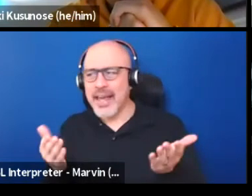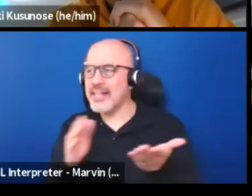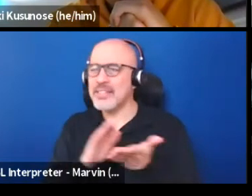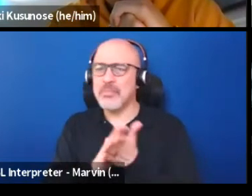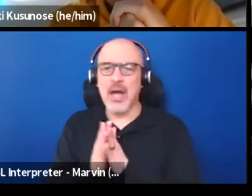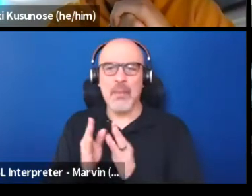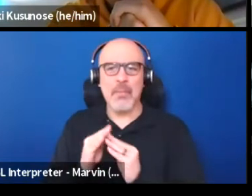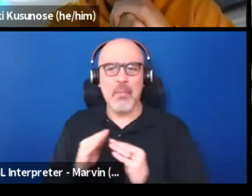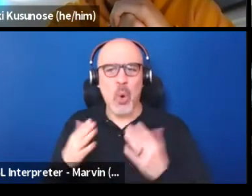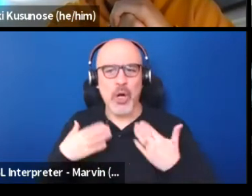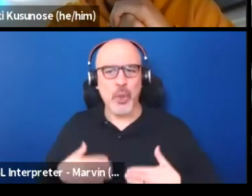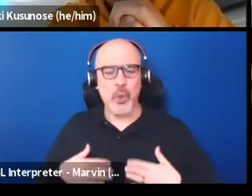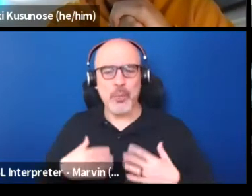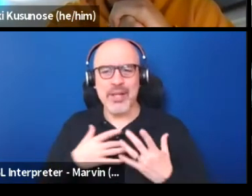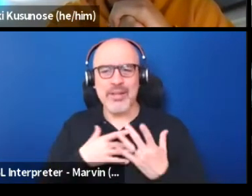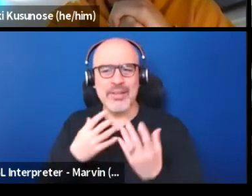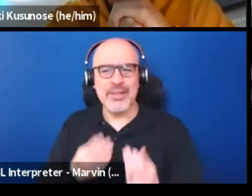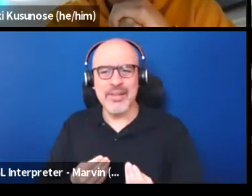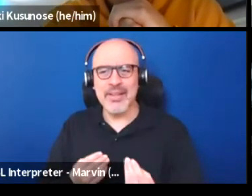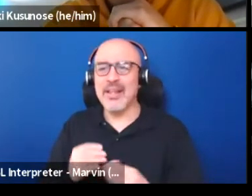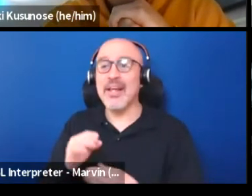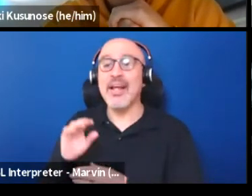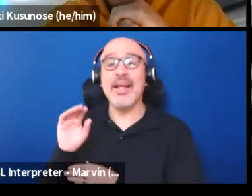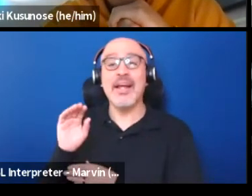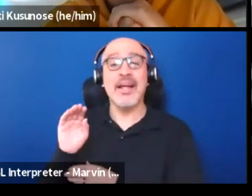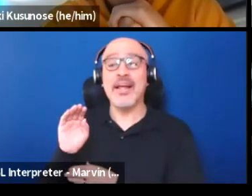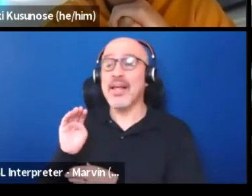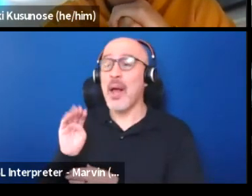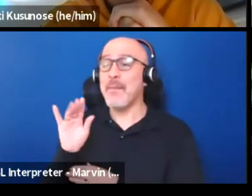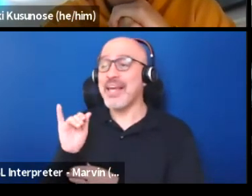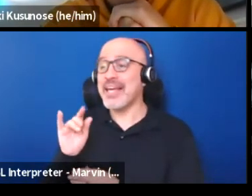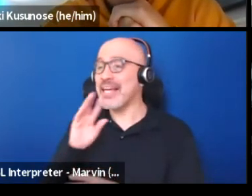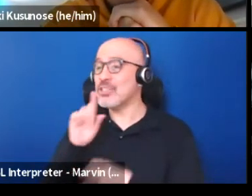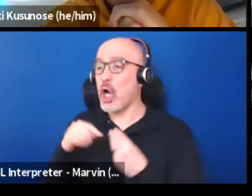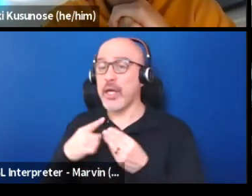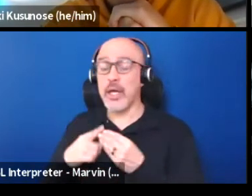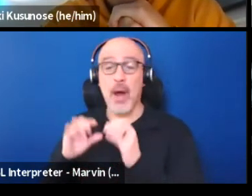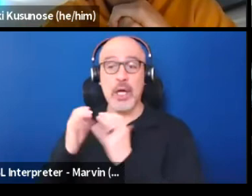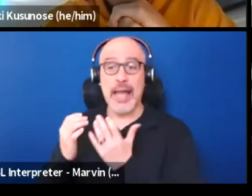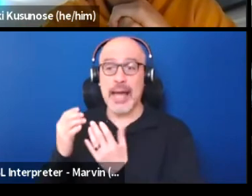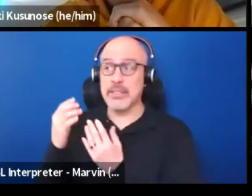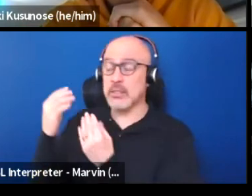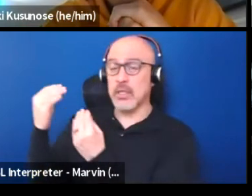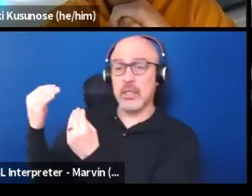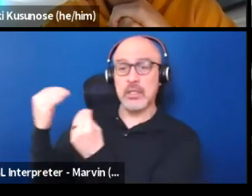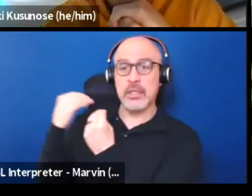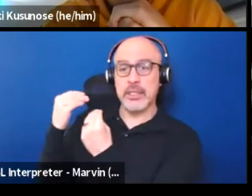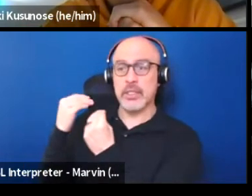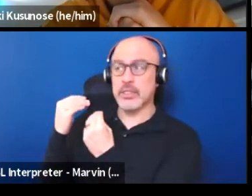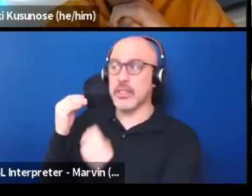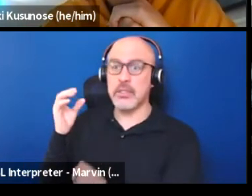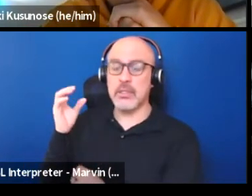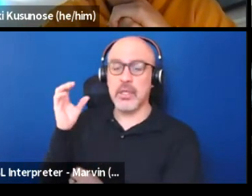Like, Miki, when you're talking about sitting in class and you hear this information and it's set up to just be like, I tell you something,